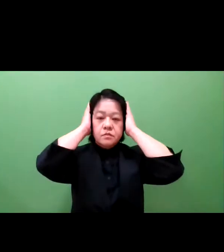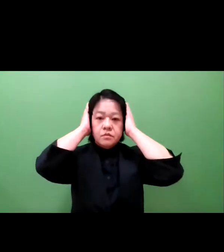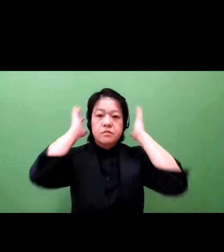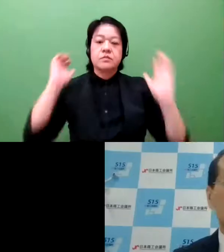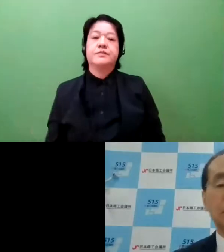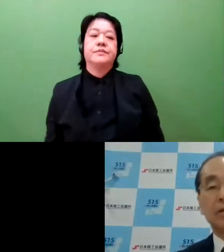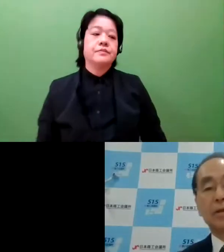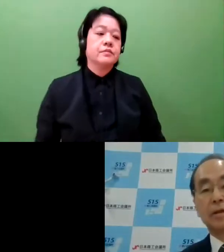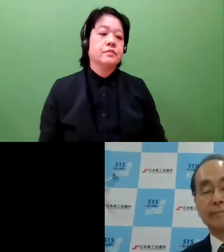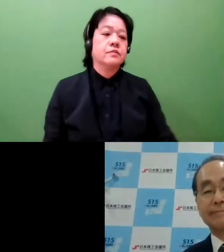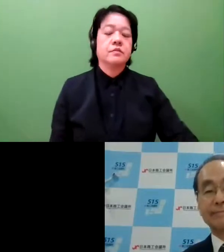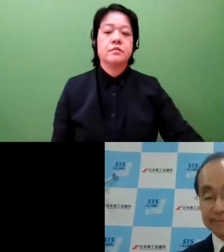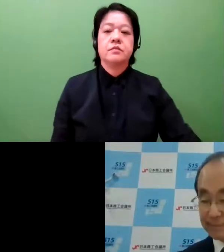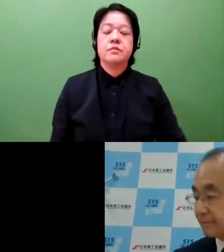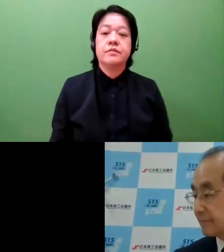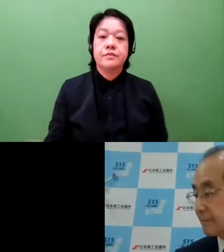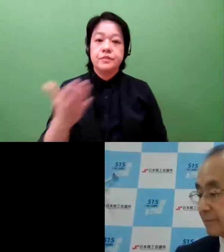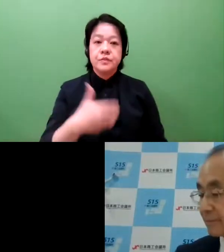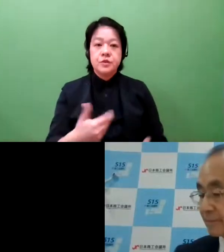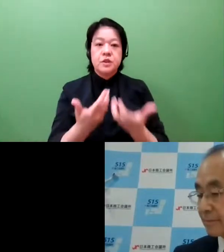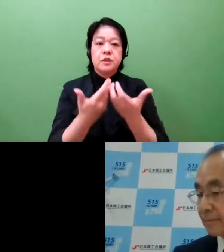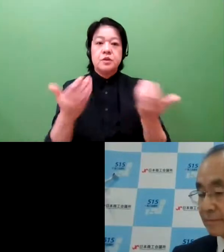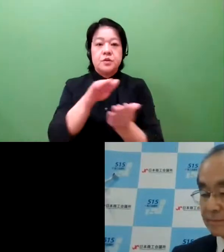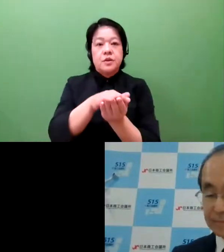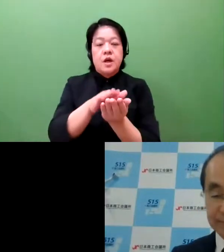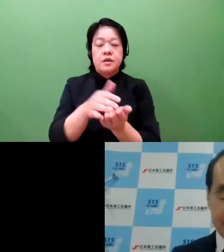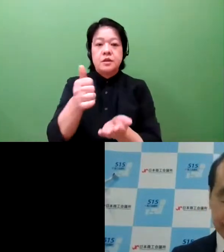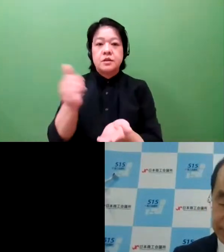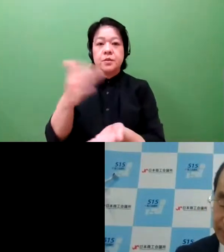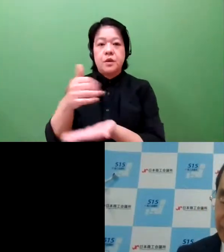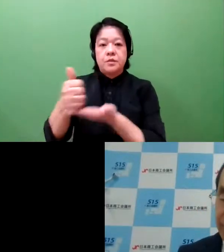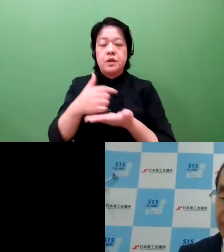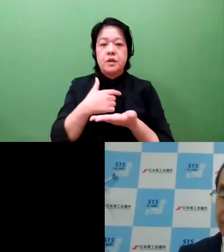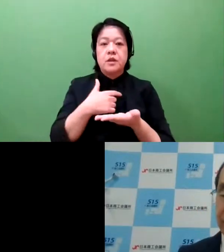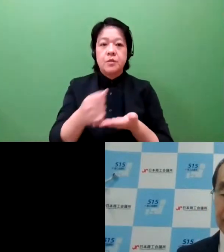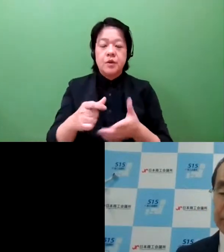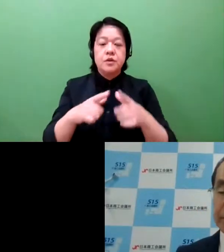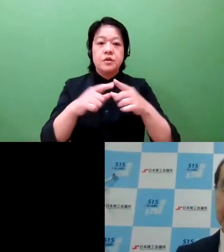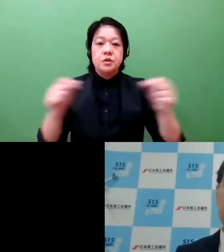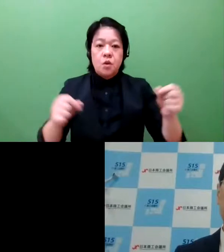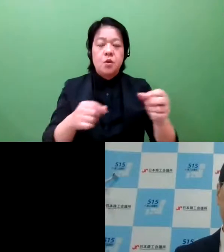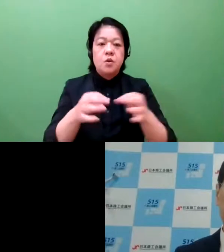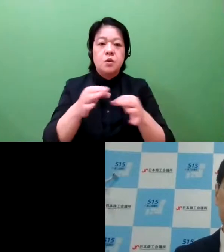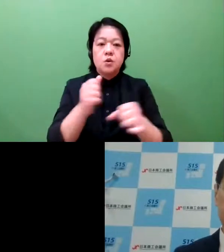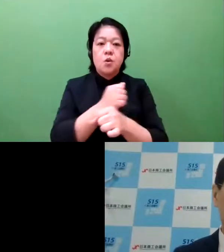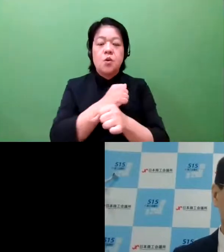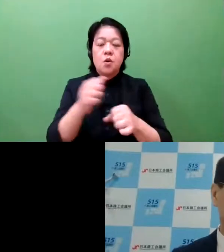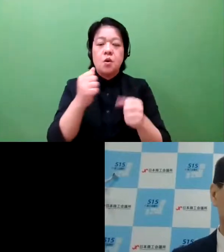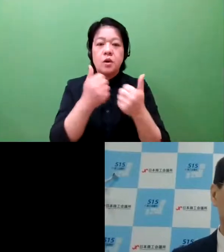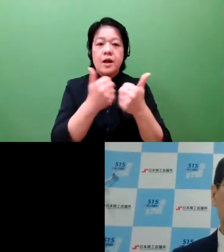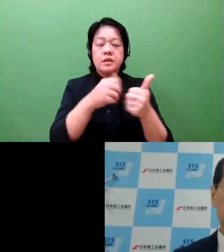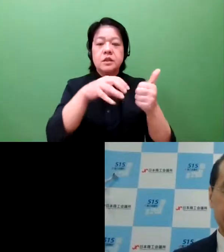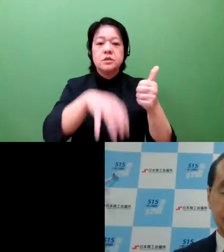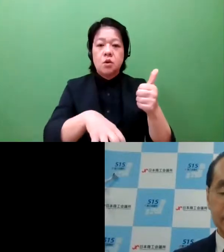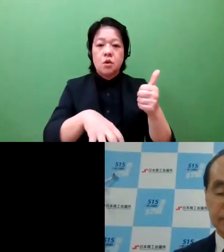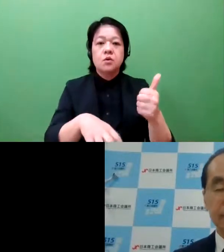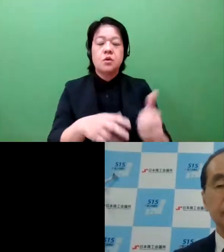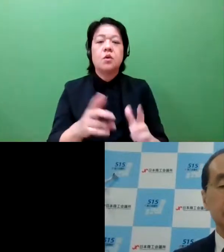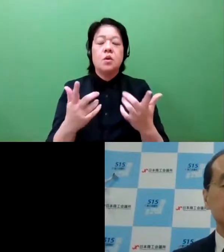He represents the small business perspective in this discussion as managing director of the Japan Chamber